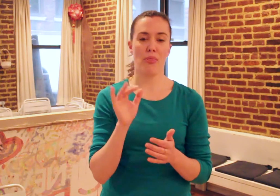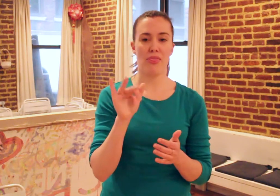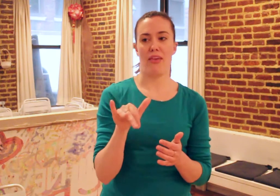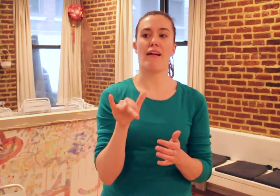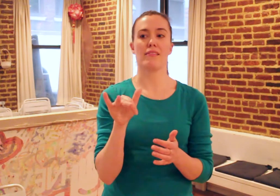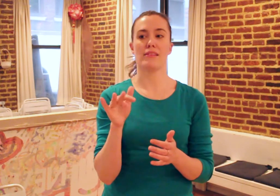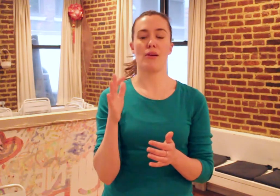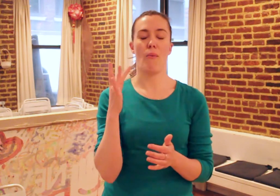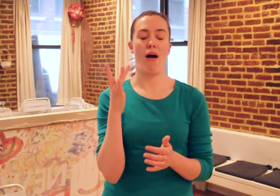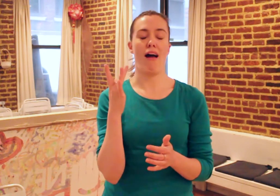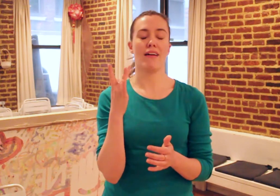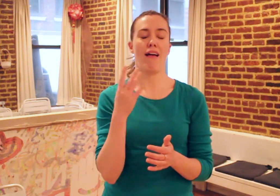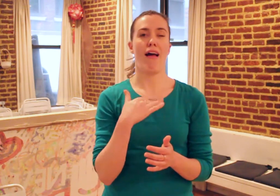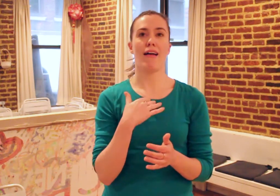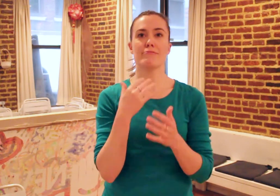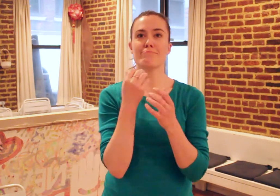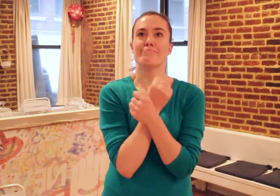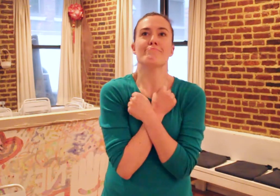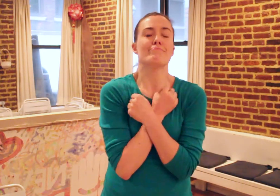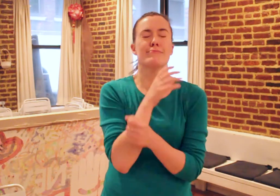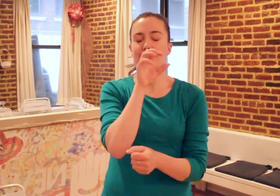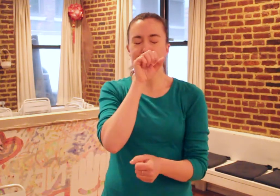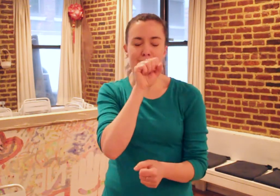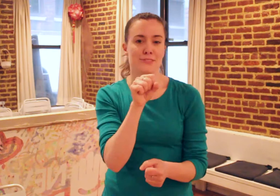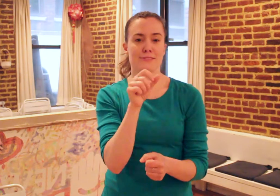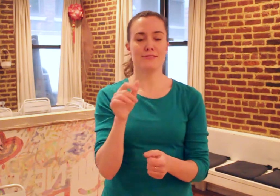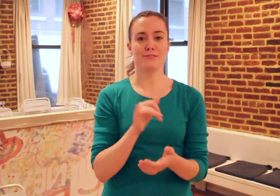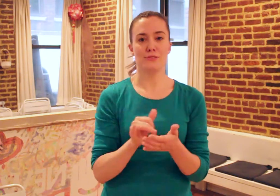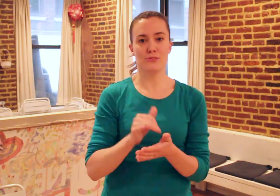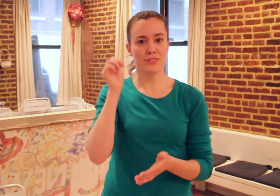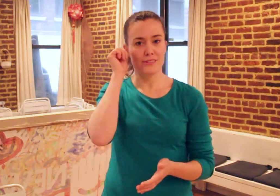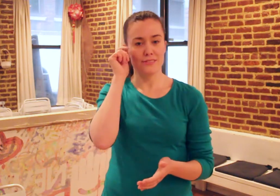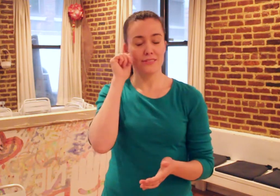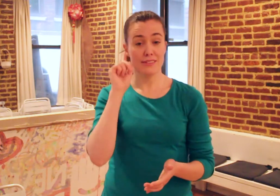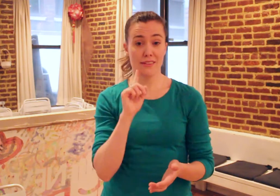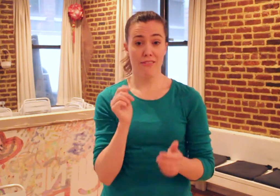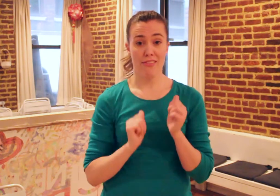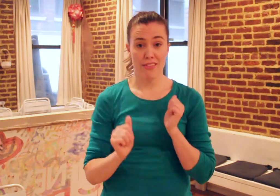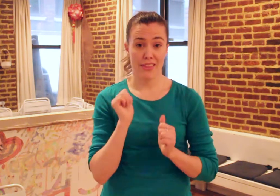and THAT's why I love, LOVE New York Deaf Theatre!